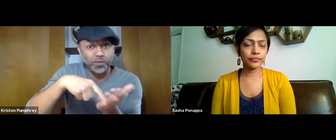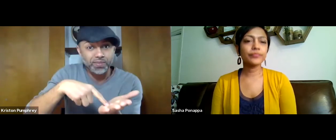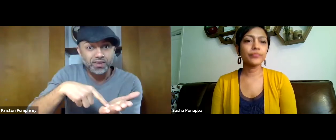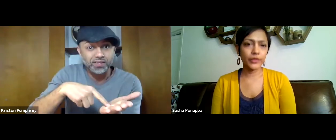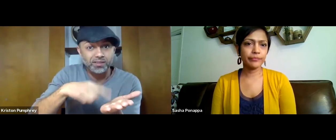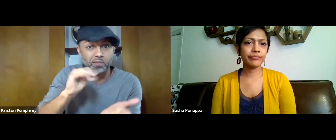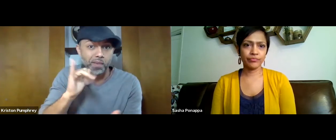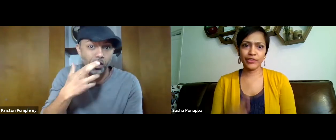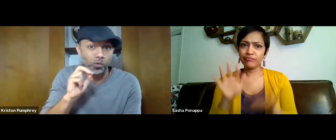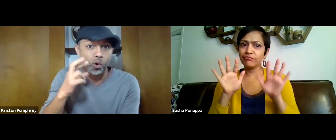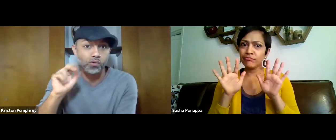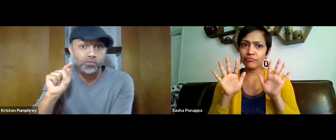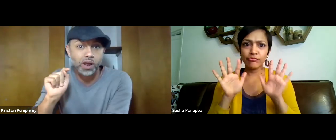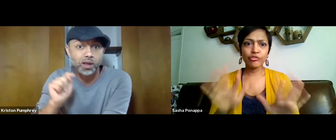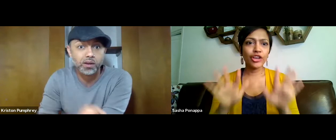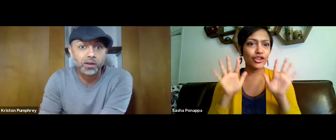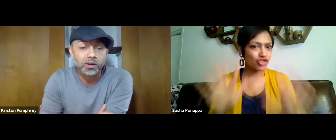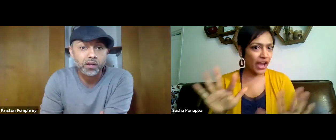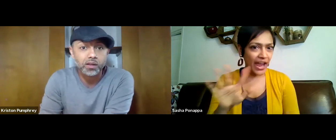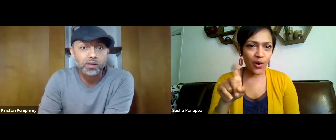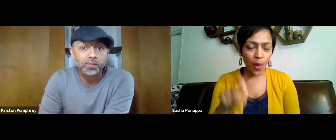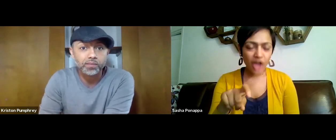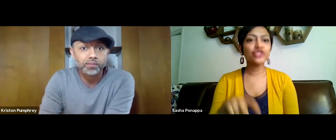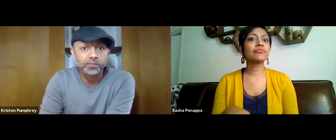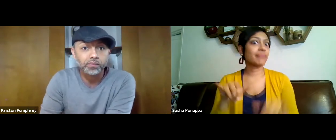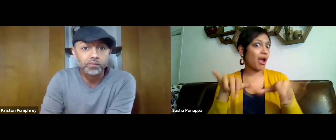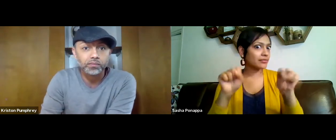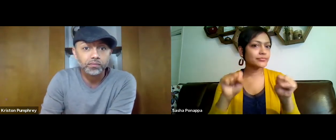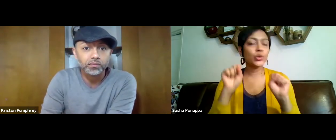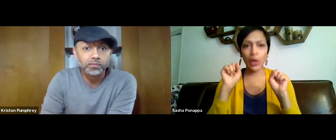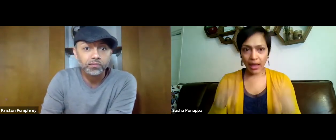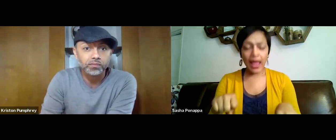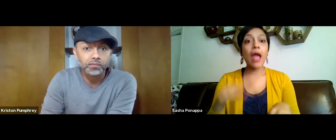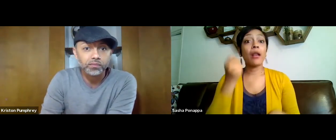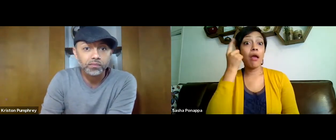will they be able to still apply for something like this? That's a great question, Kriston.